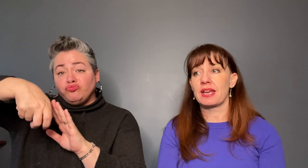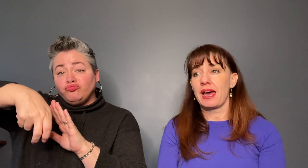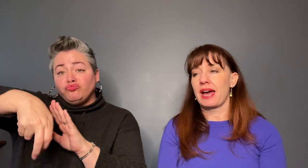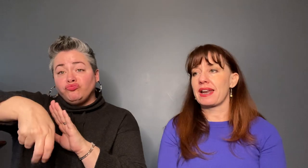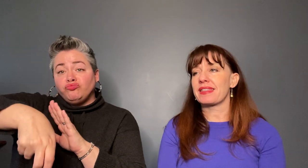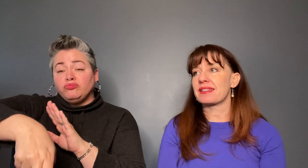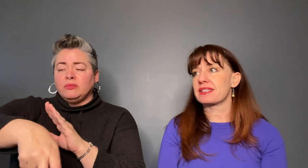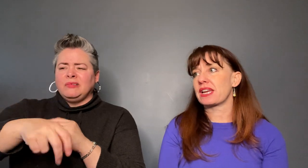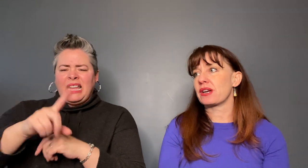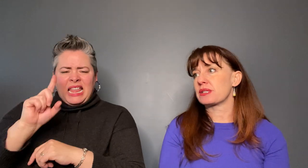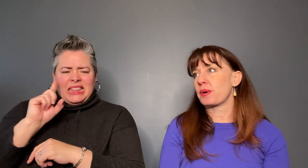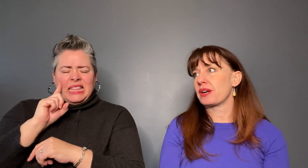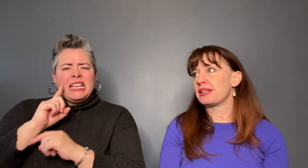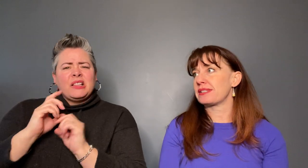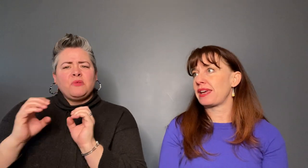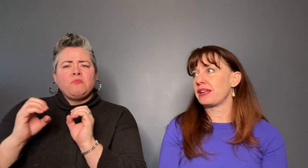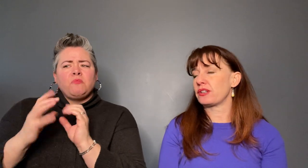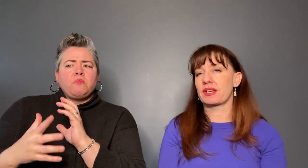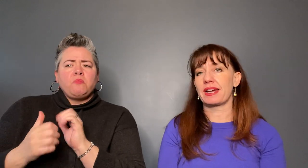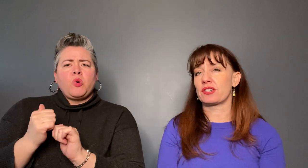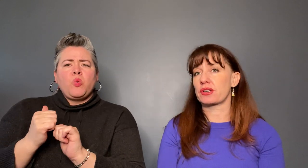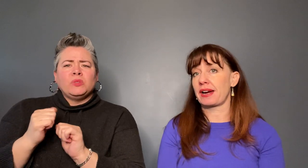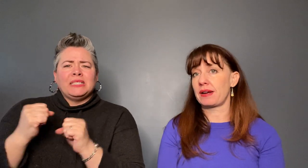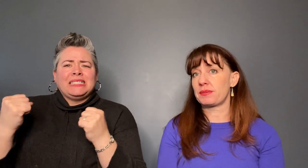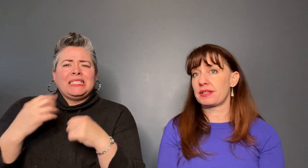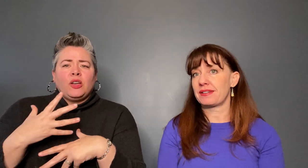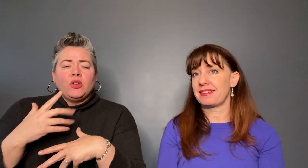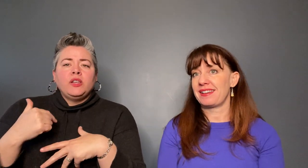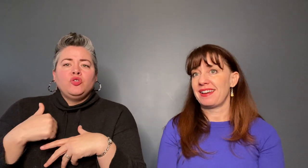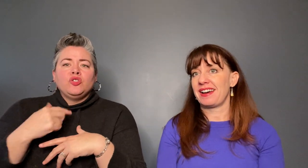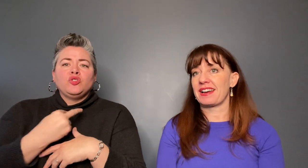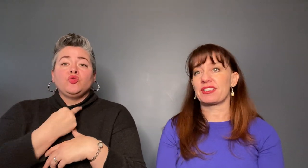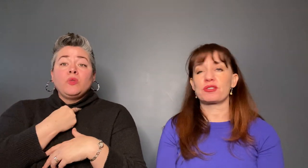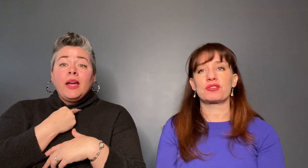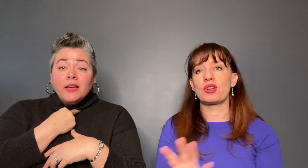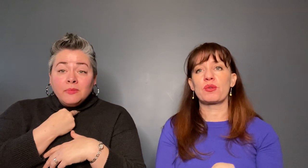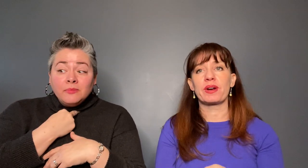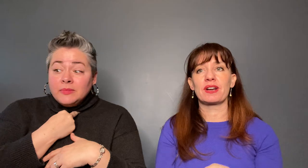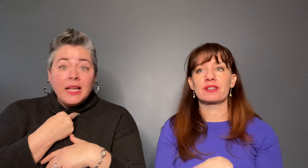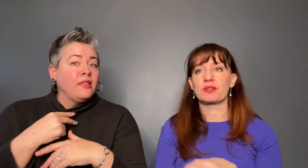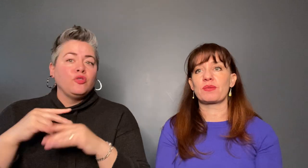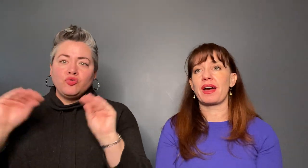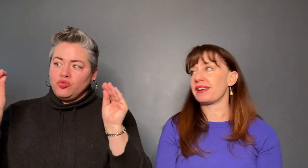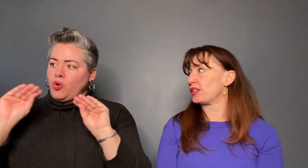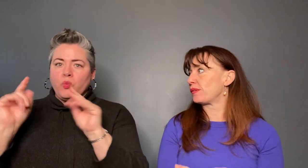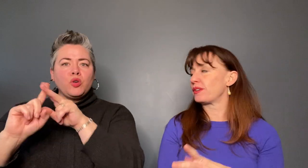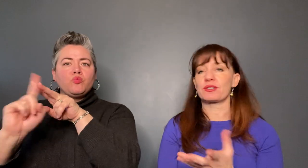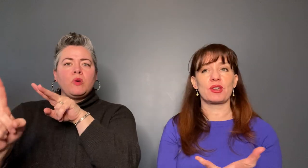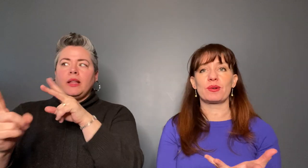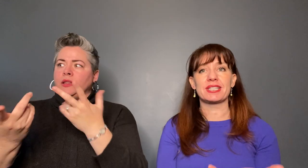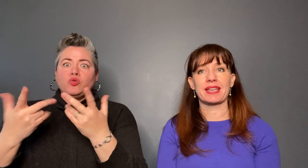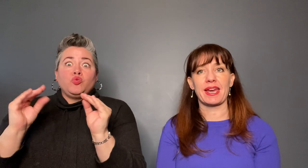I think the scariest part is that you're kind of trapped because there's nowhere to run. there's no escape.